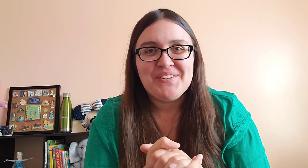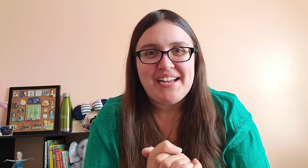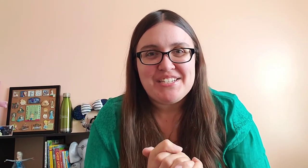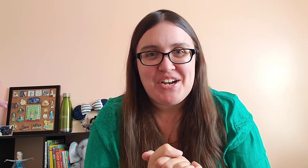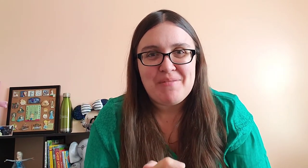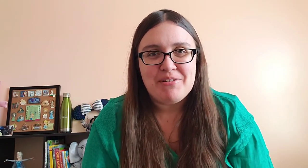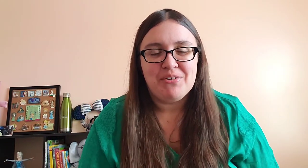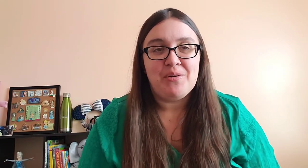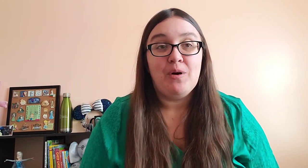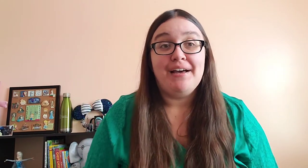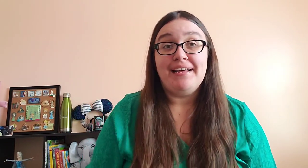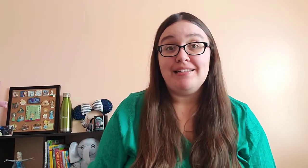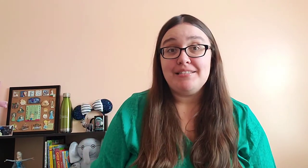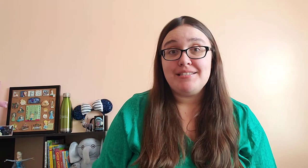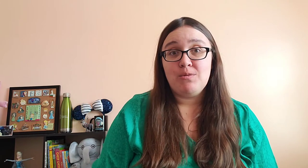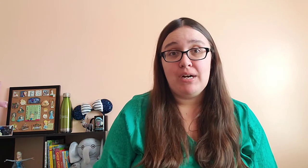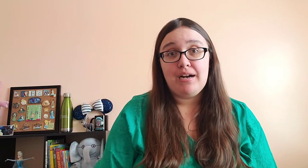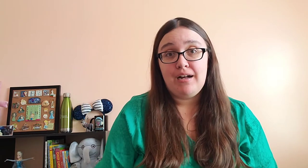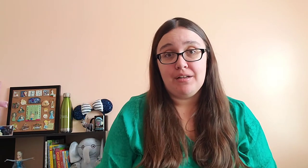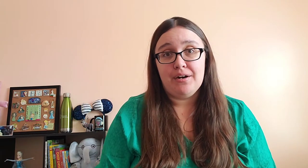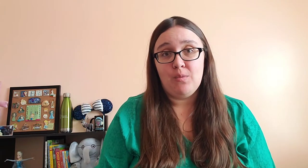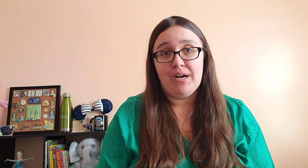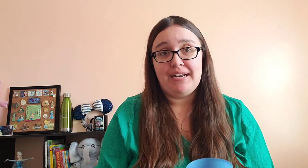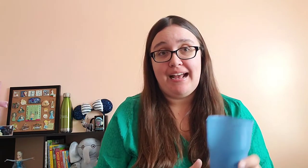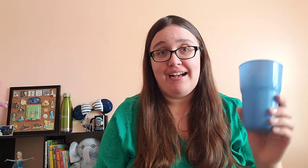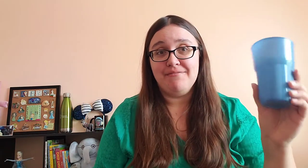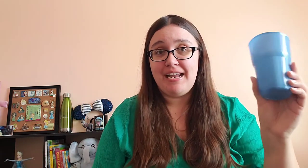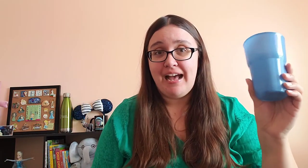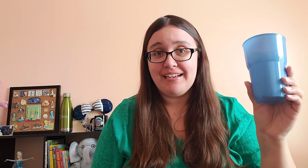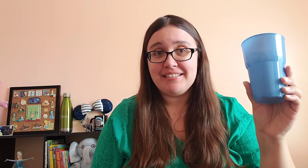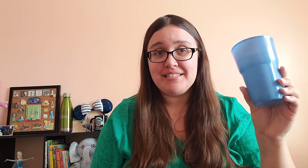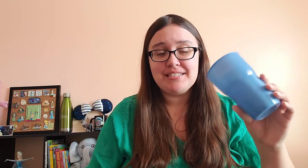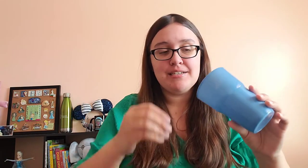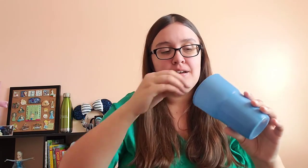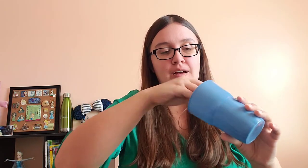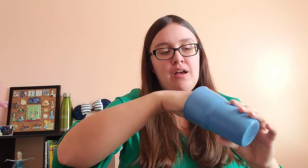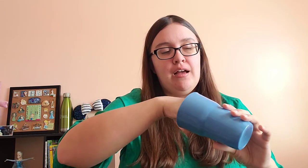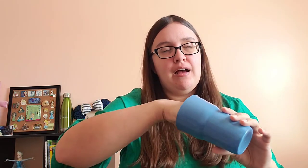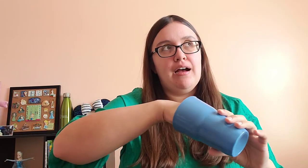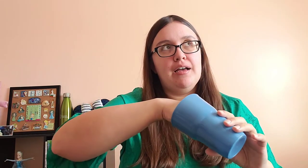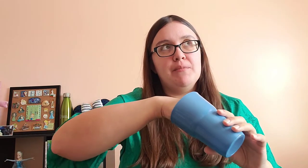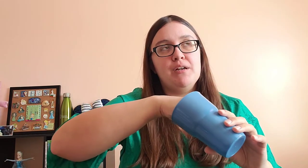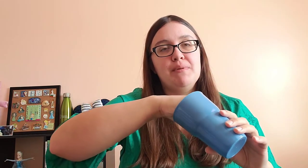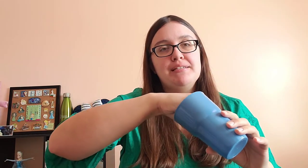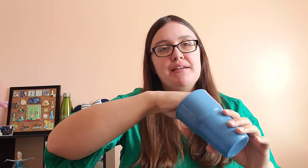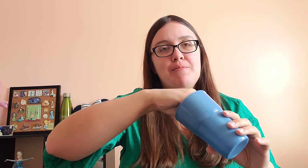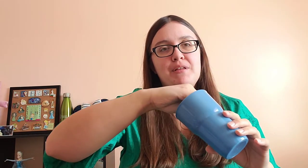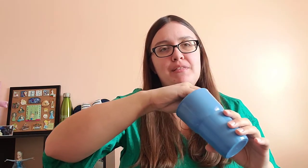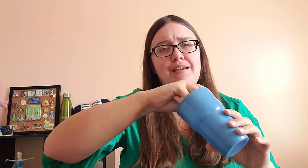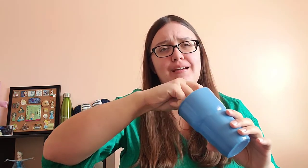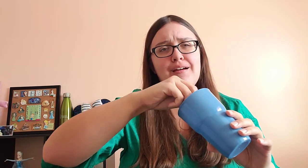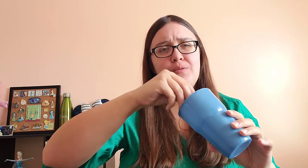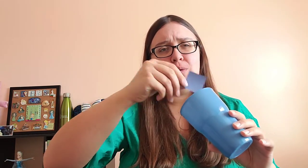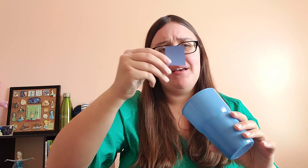Great job, everyone! Let's see what color we're gonna have next. I'm gonna mix it up in there.